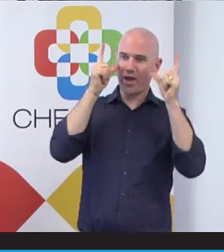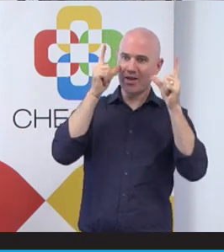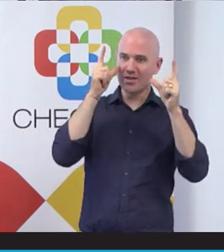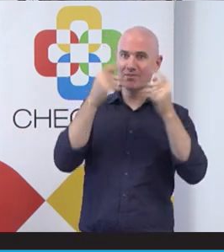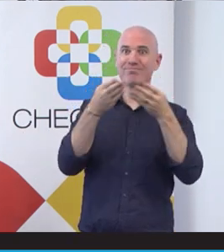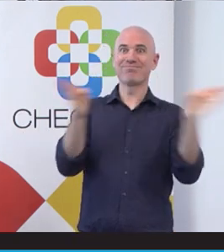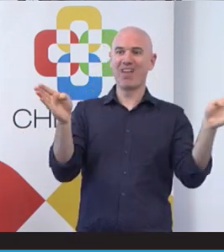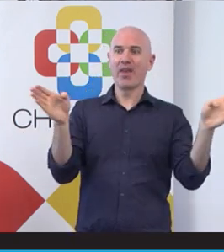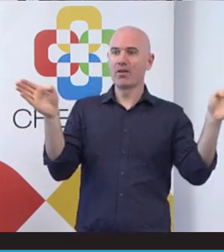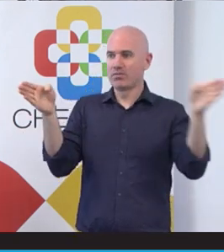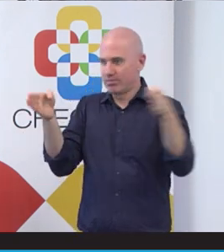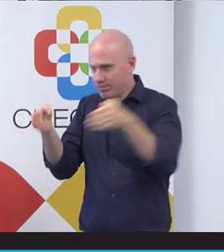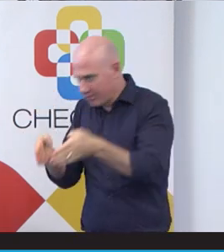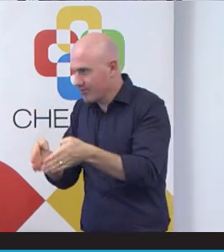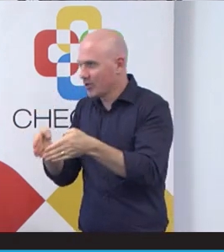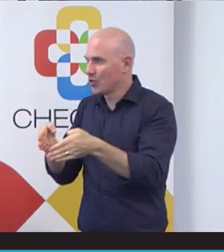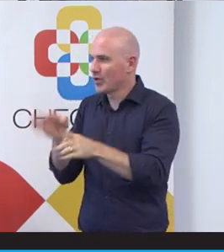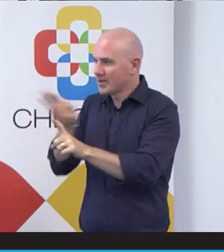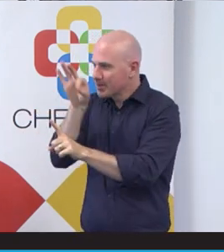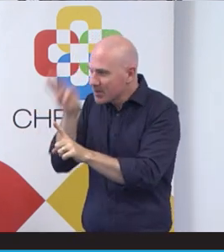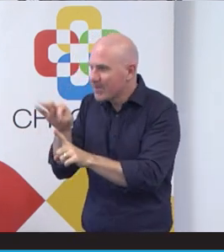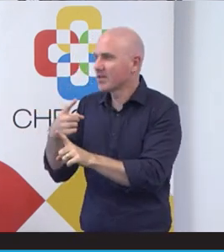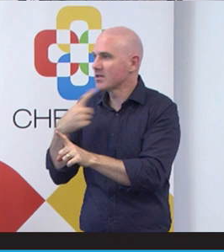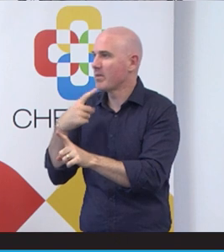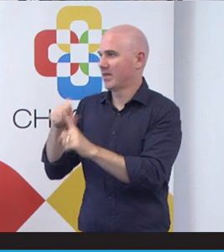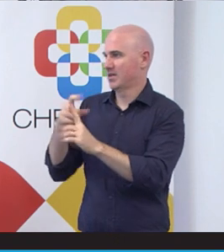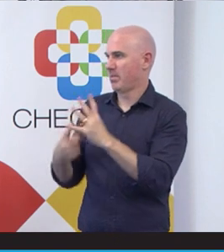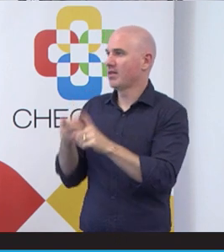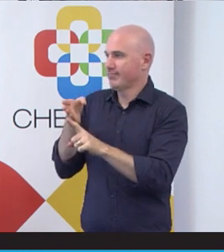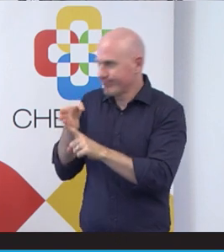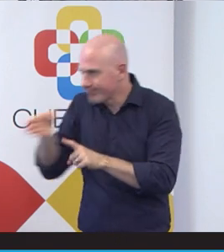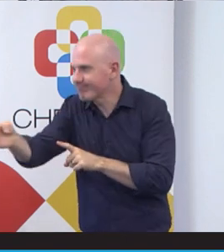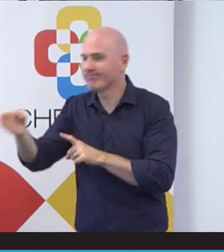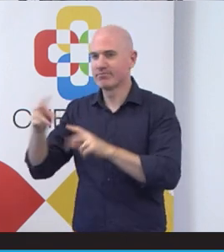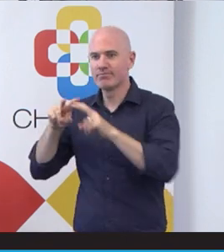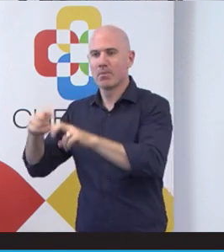your skills a little bit to a particular type of disability or you know, if you want to work on a